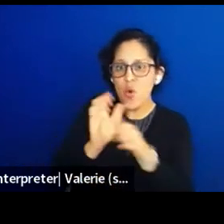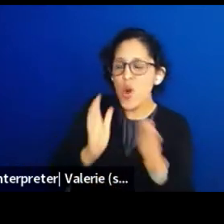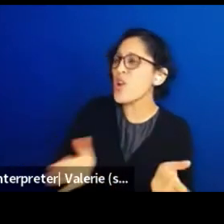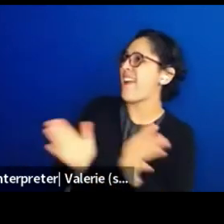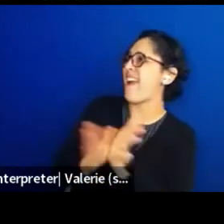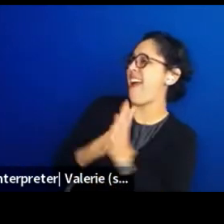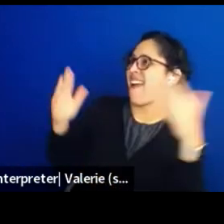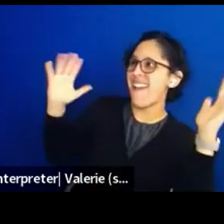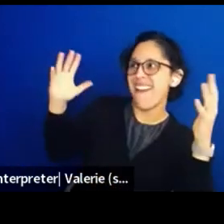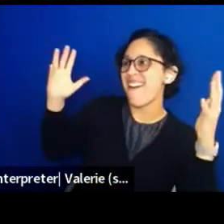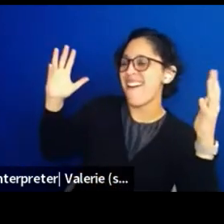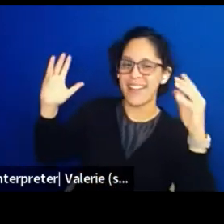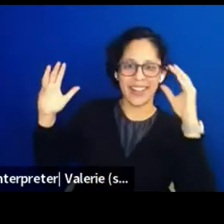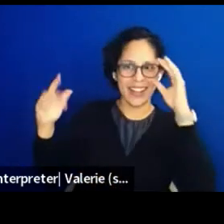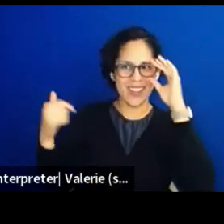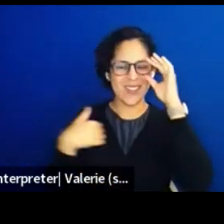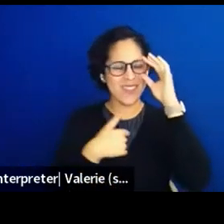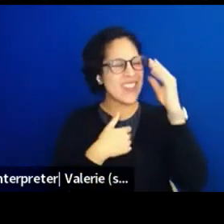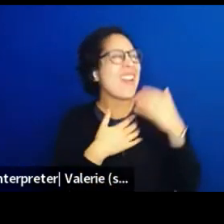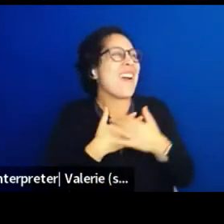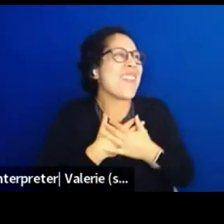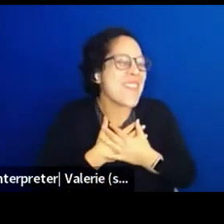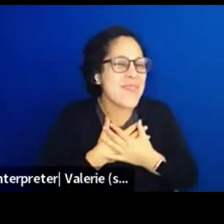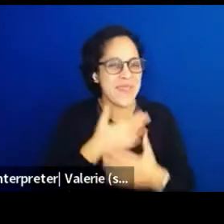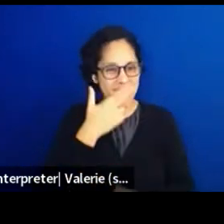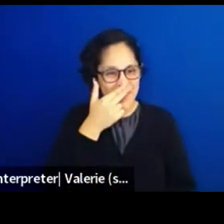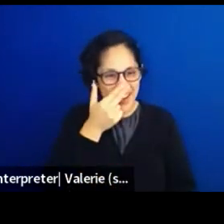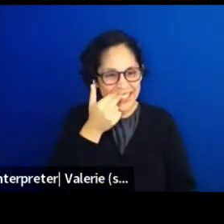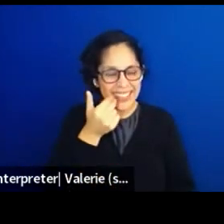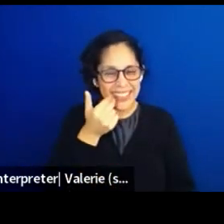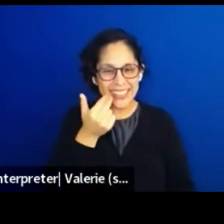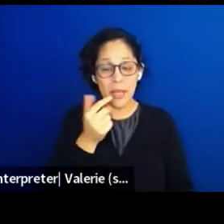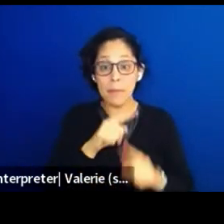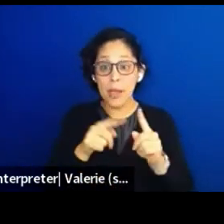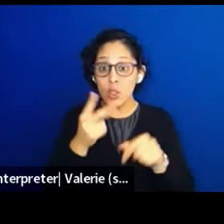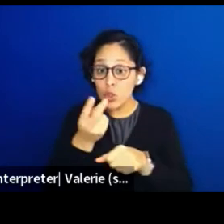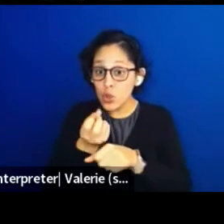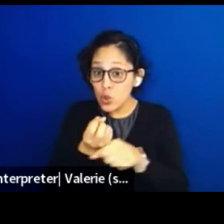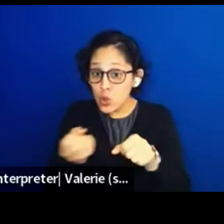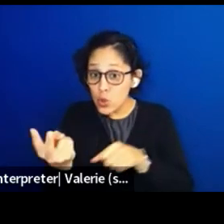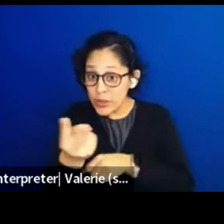And we always thought it was so funny. But do you know that, like two years later I was reading an article and in the article,